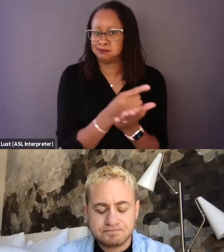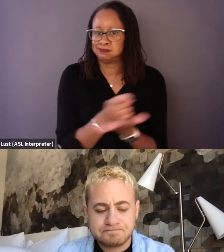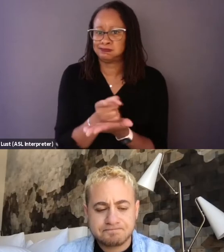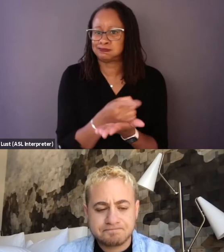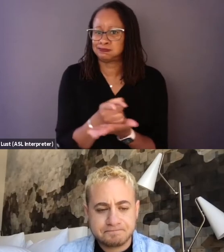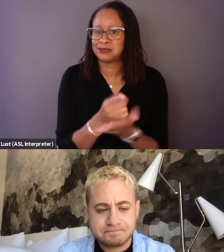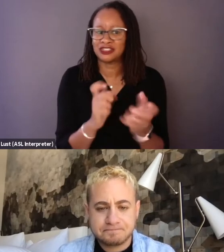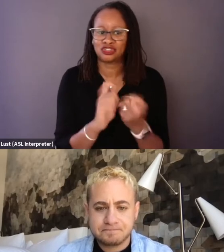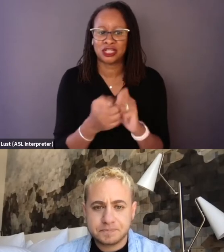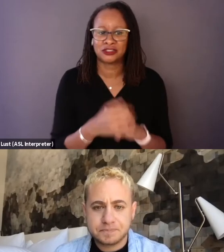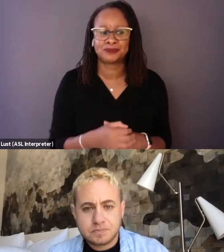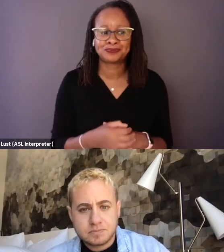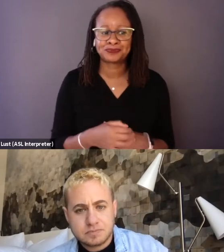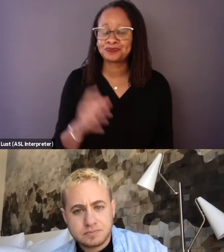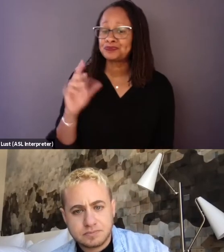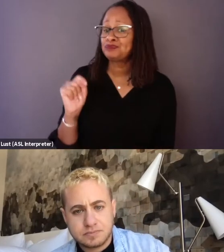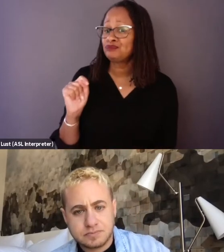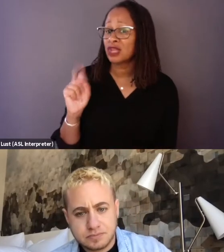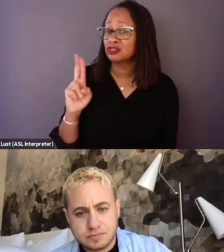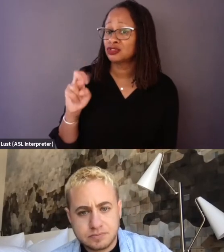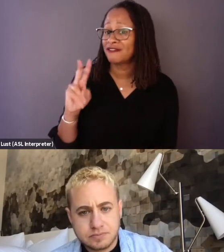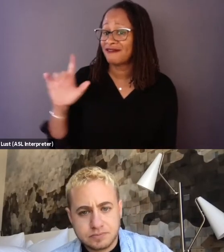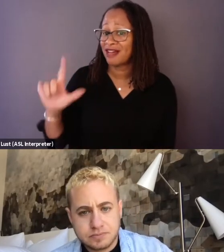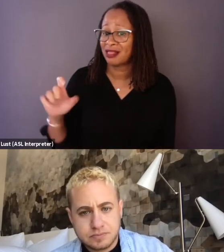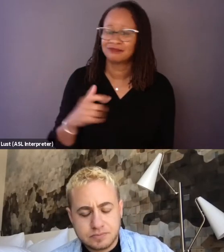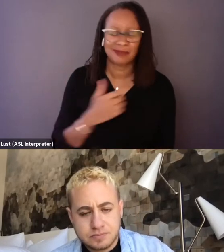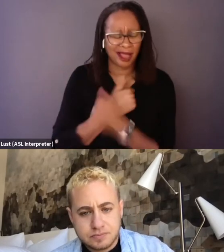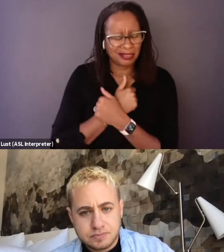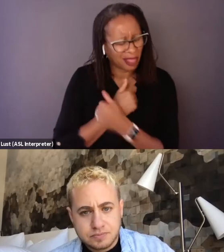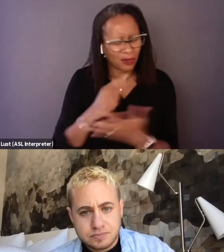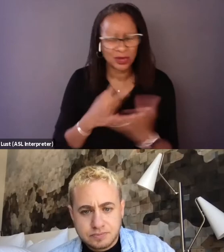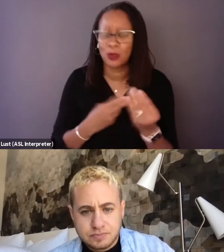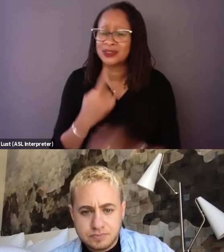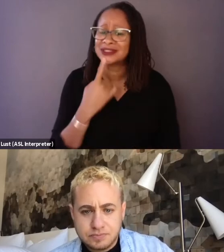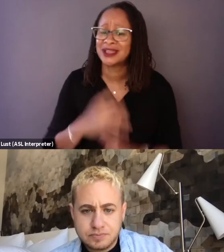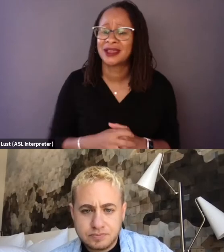I love what you both are saying because I feel like, this is an IDA crowd, right,